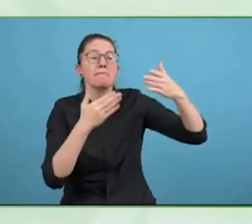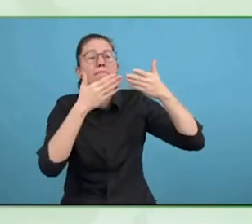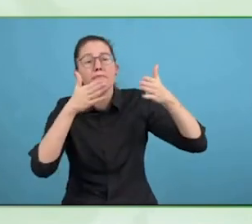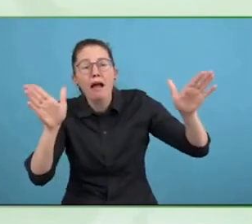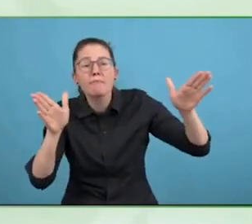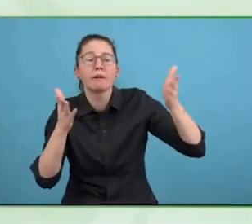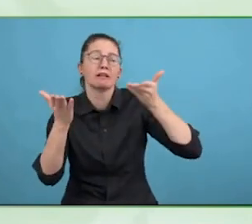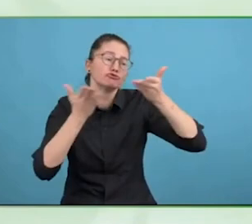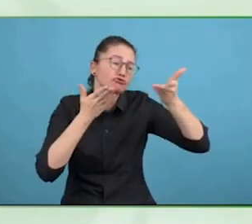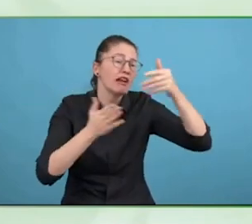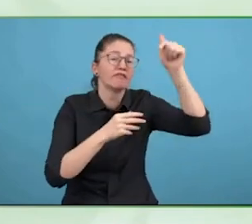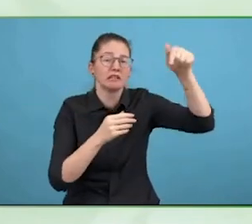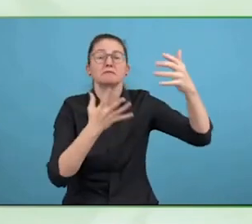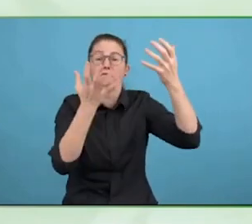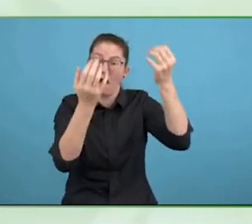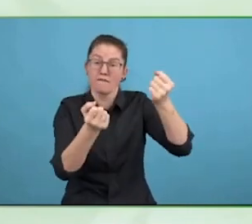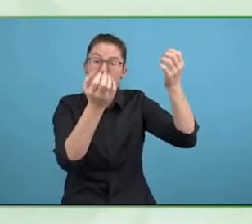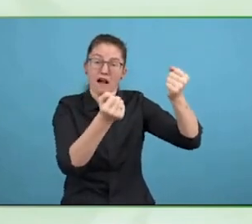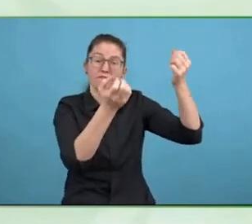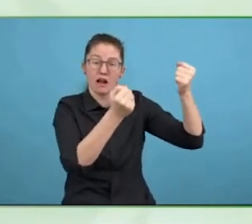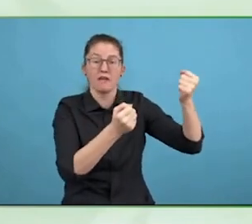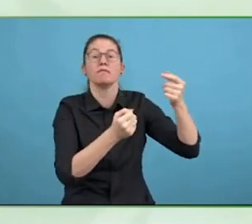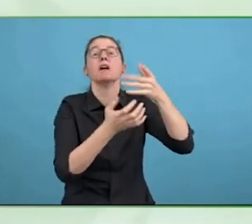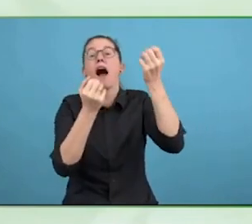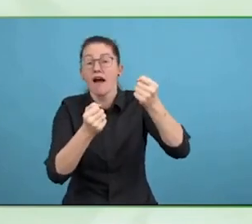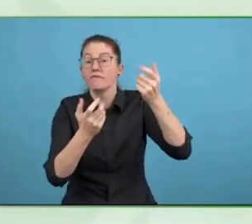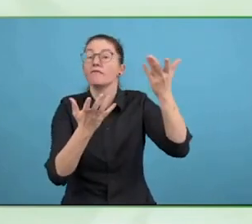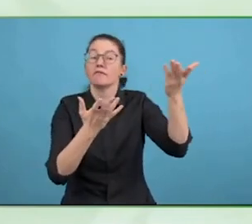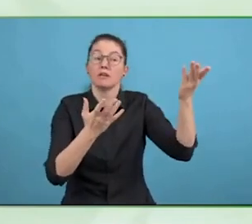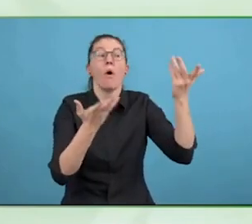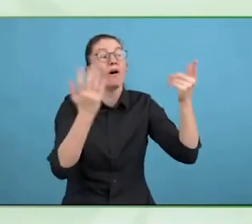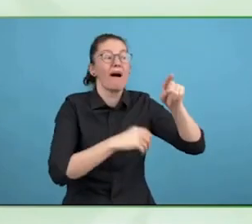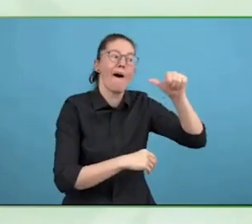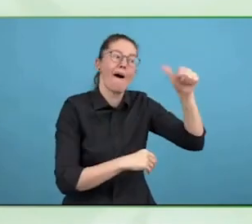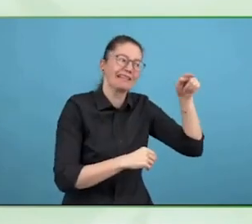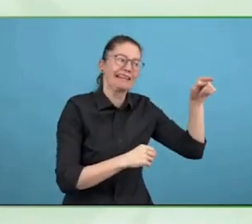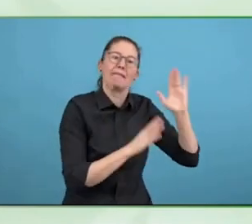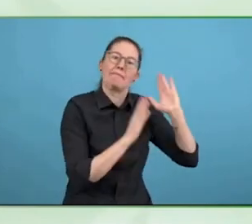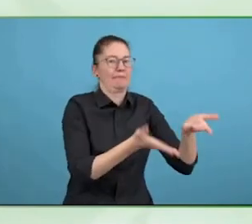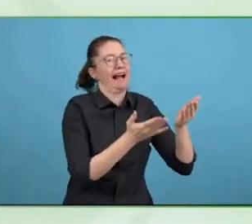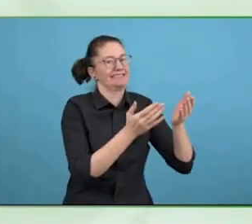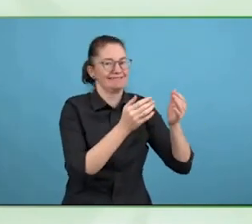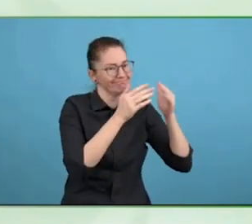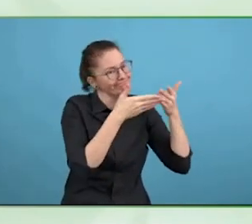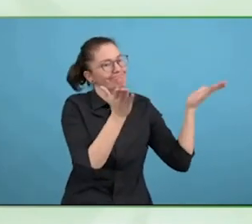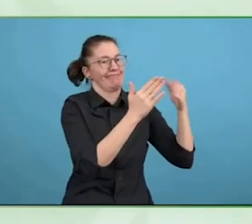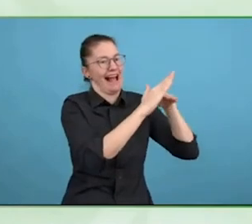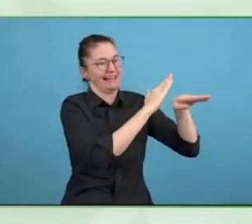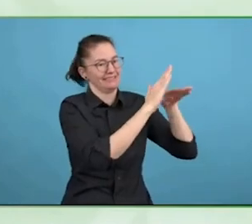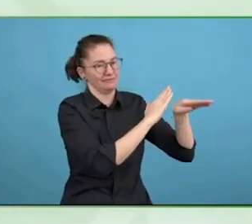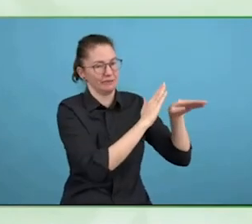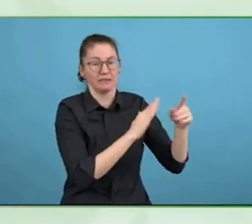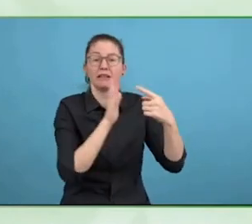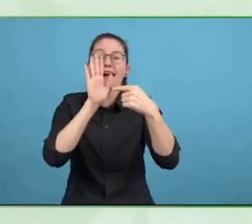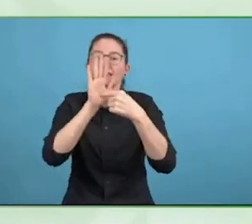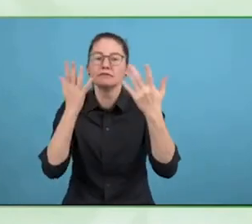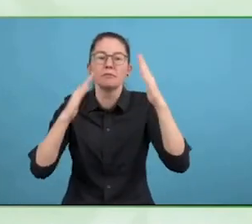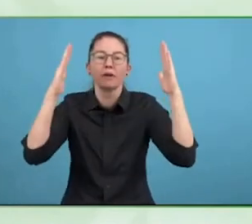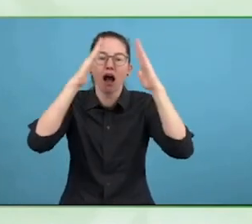That is then maybe where the law should come in and where your type of people and expertise should come in.